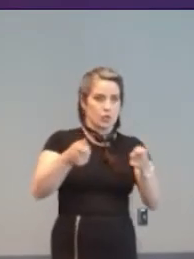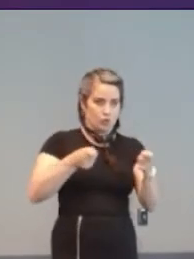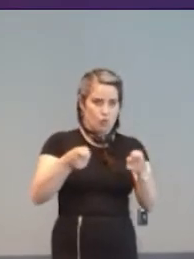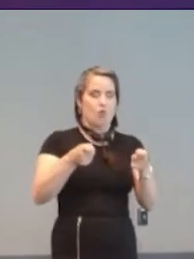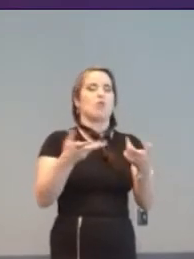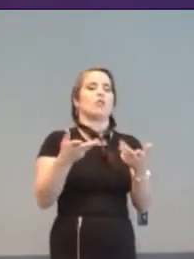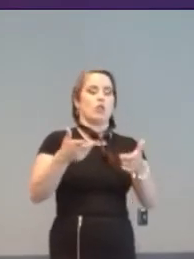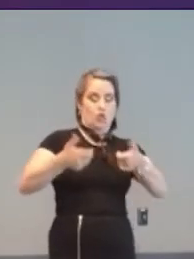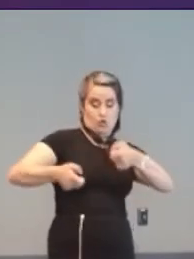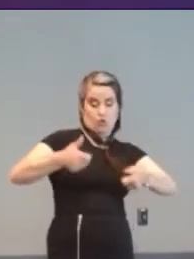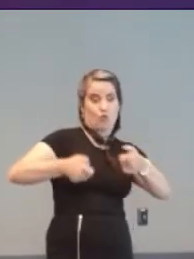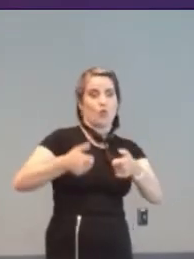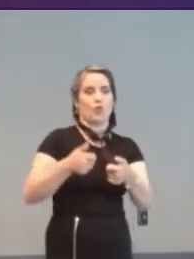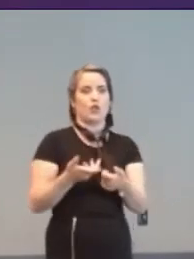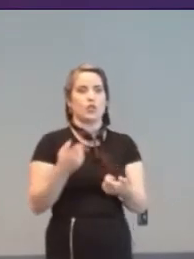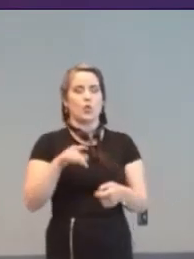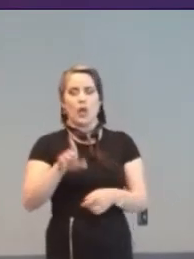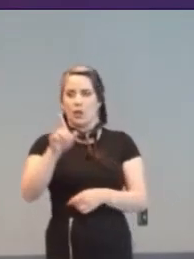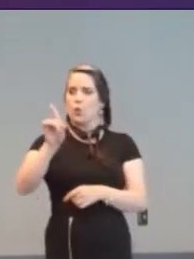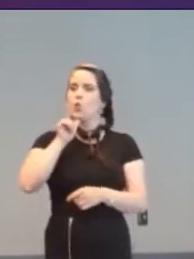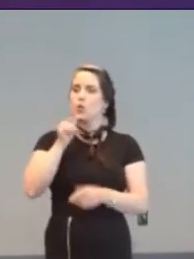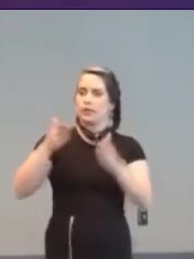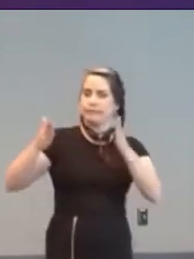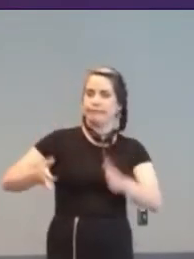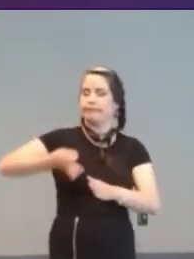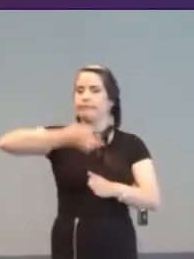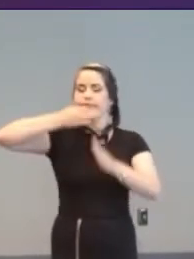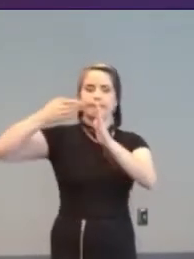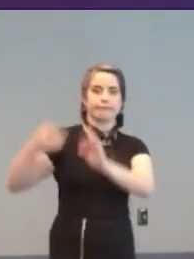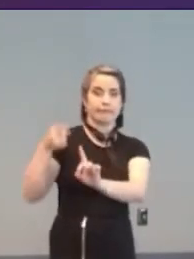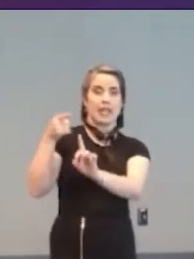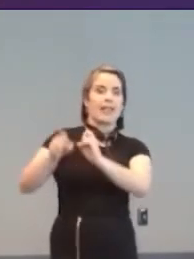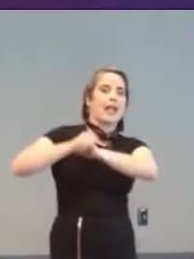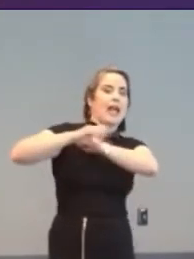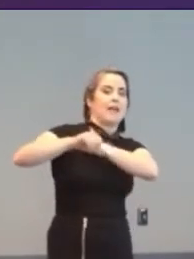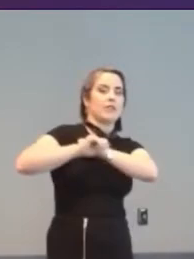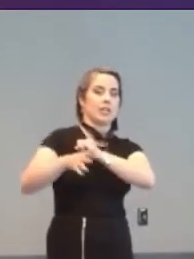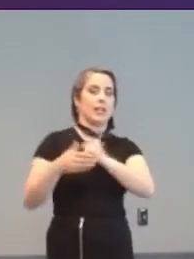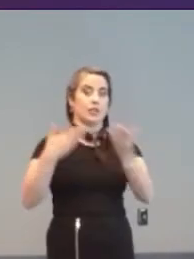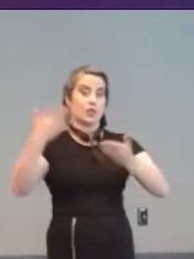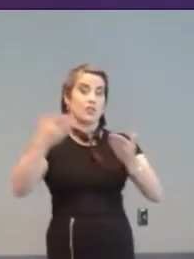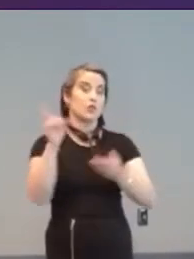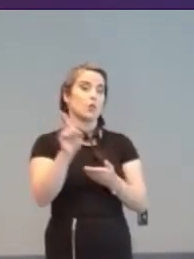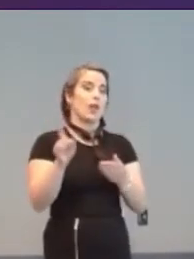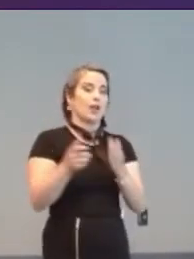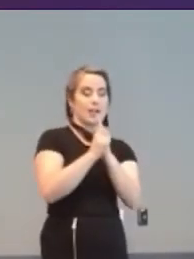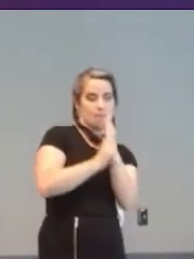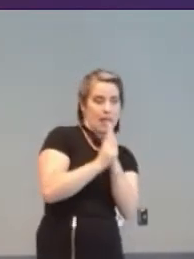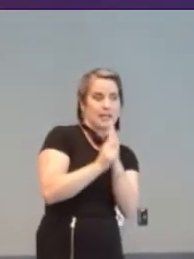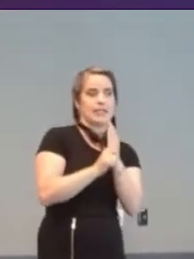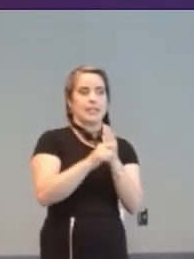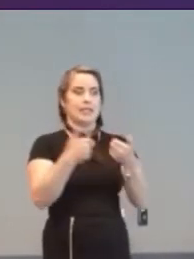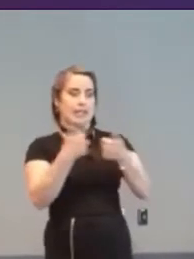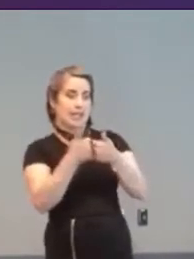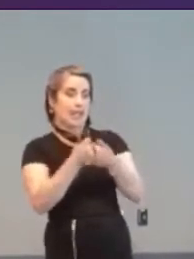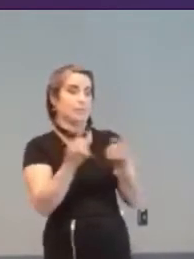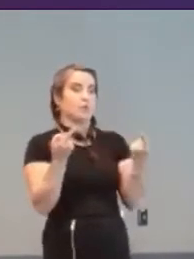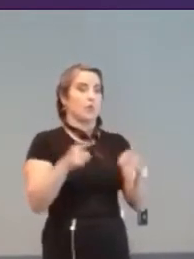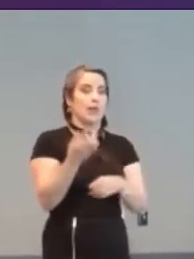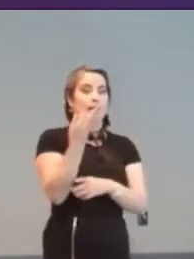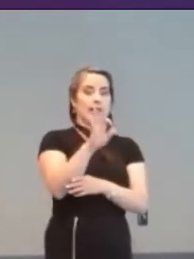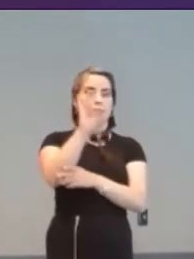Ken Yankelevitz, who was advertising his services in mainstream gaming magazines in 1982.